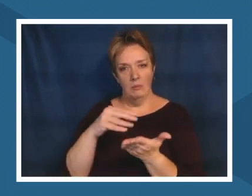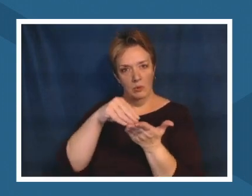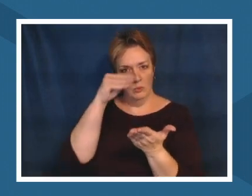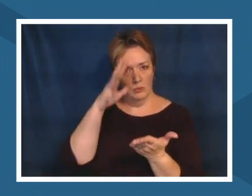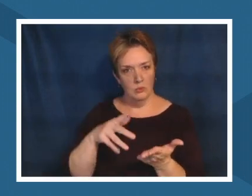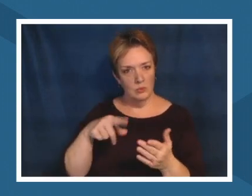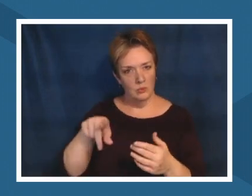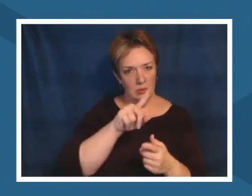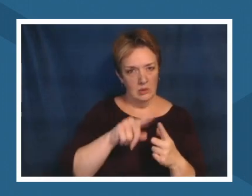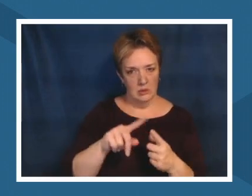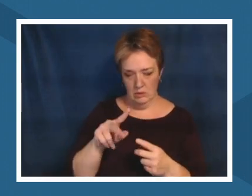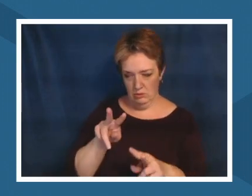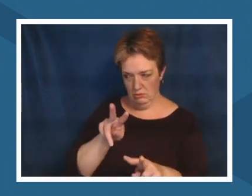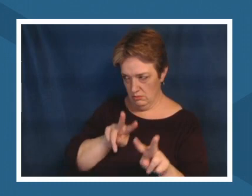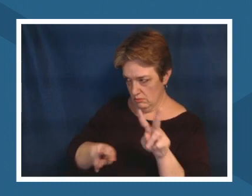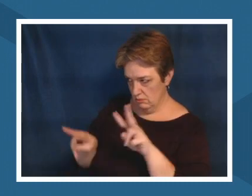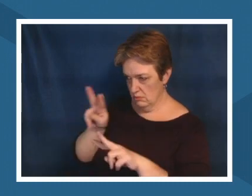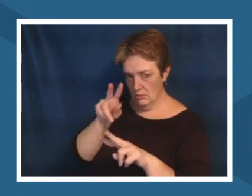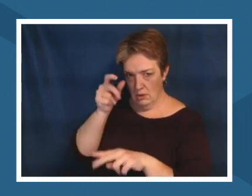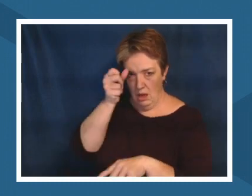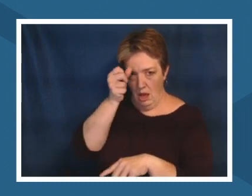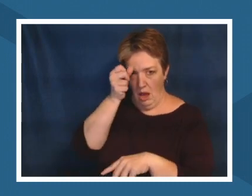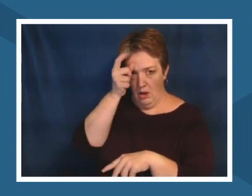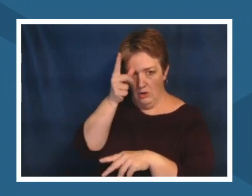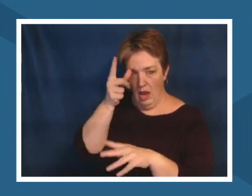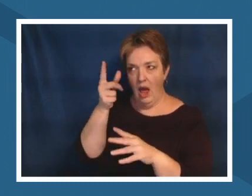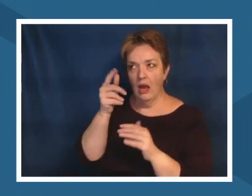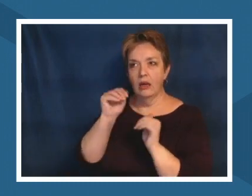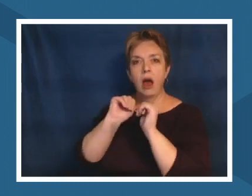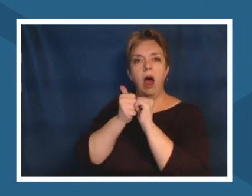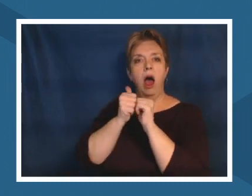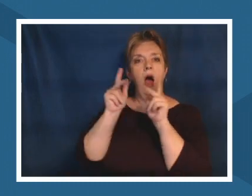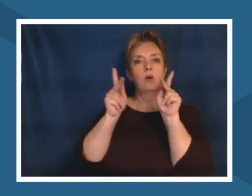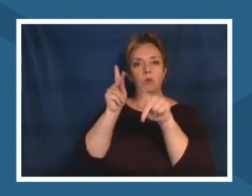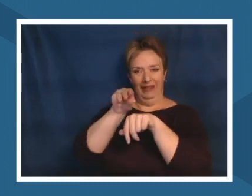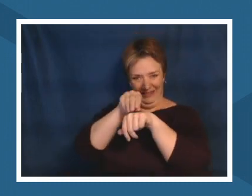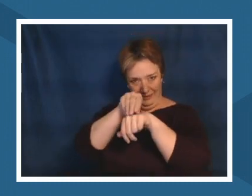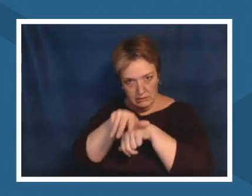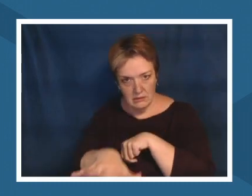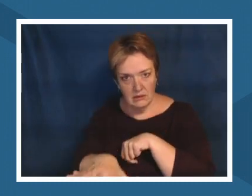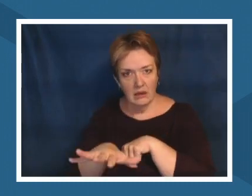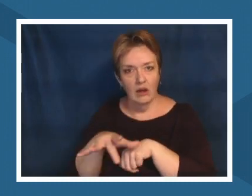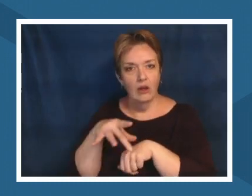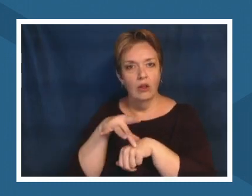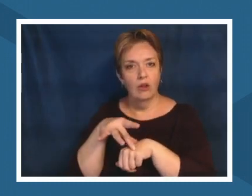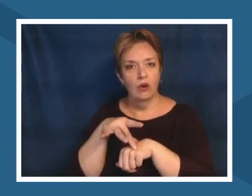has to be tackled like we can talk about social justice all we want but